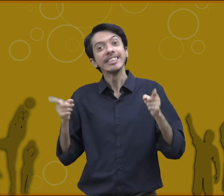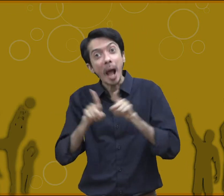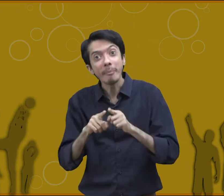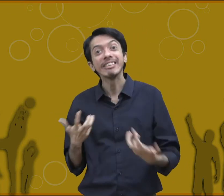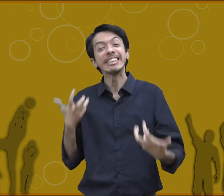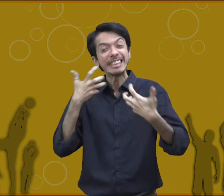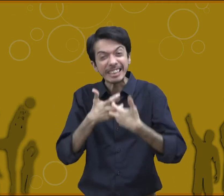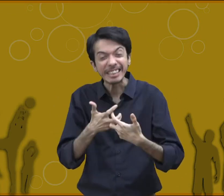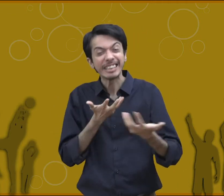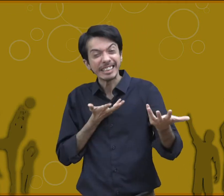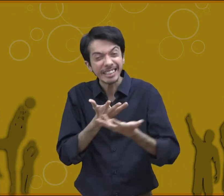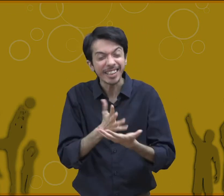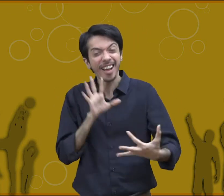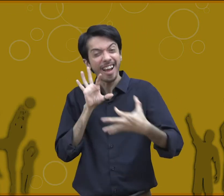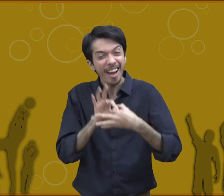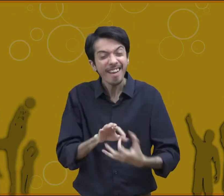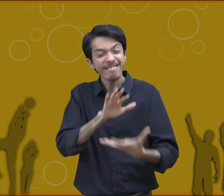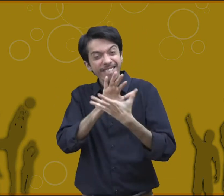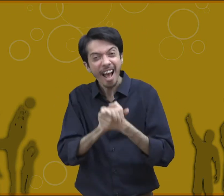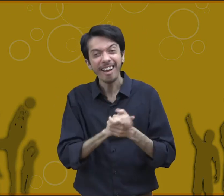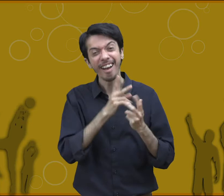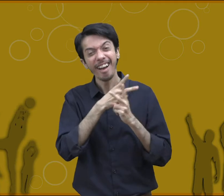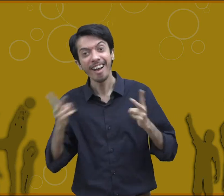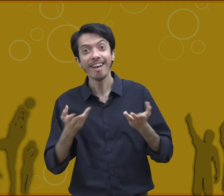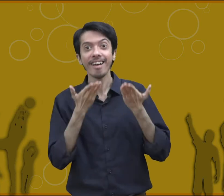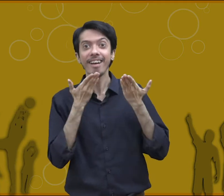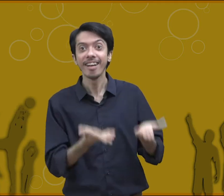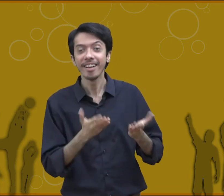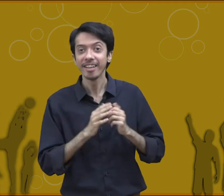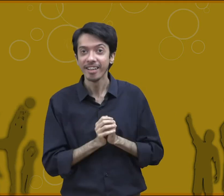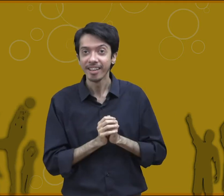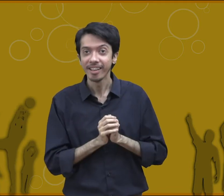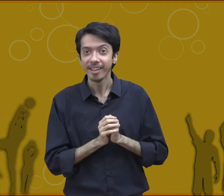They again meet new people which create a bond of friendship among them.